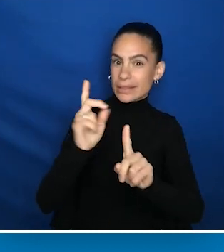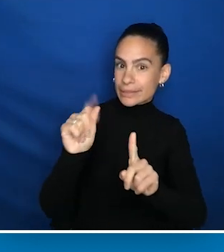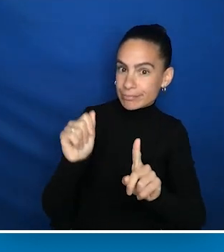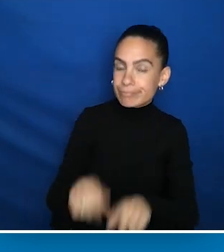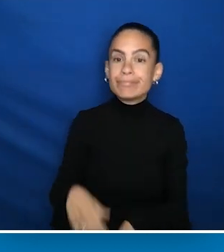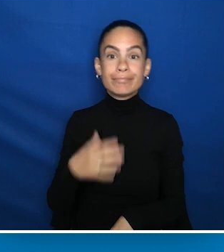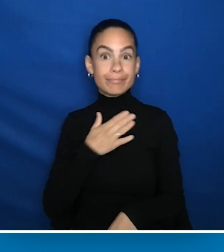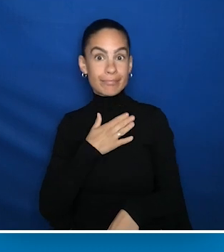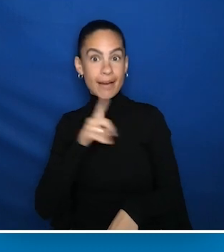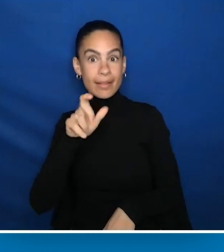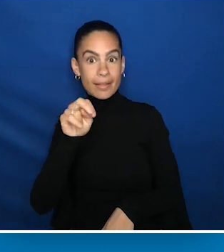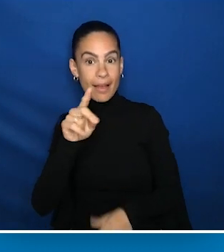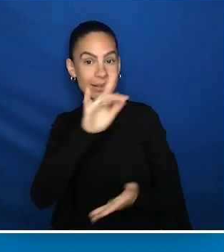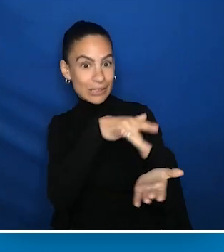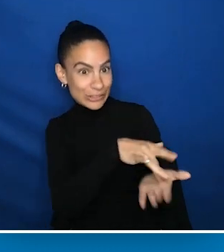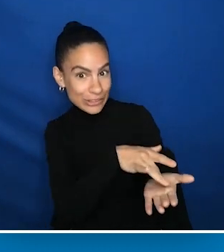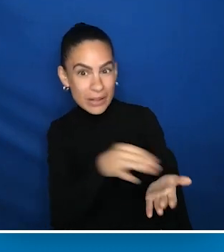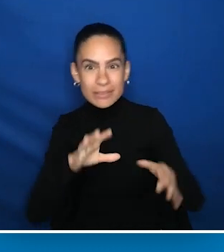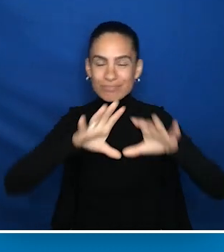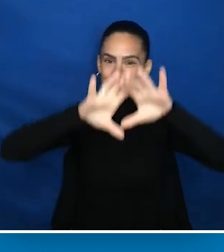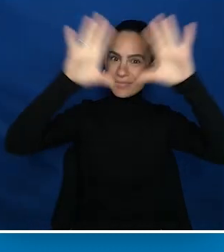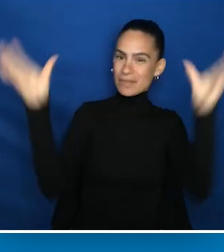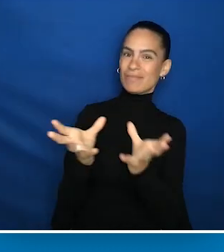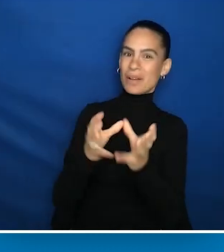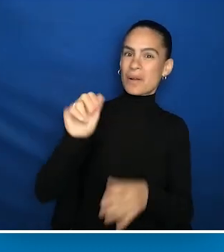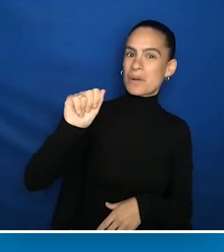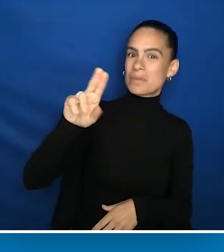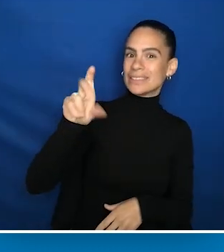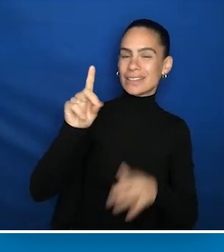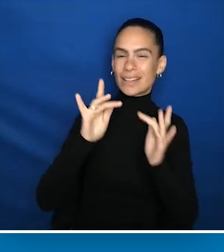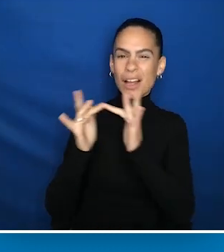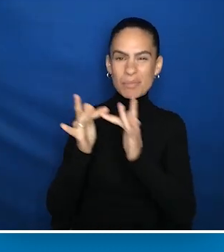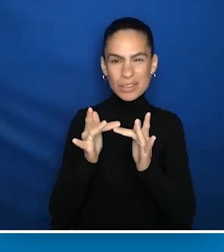with my LEND center and overall with AUCD. Please consider helping